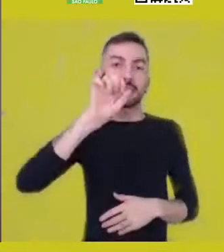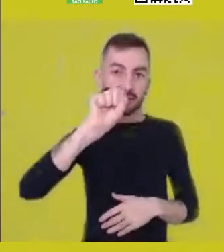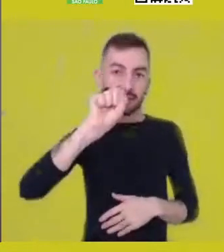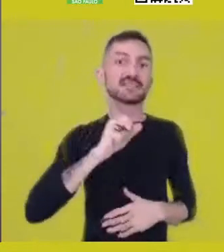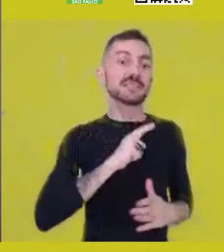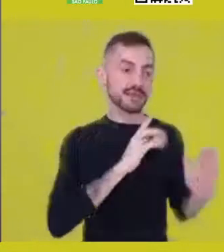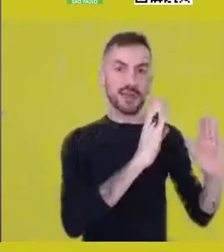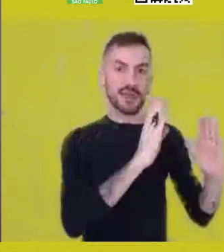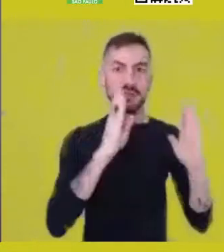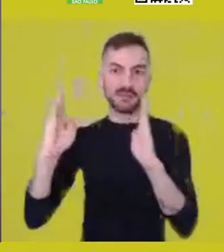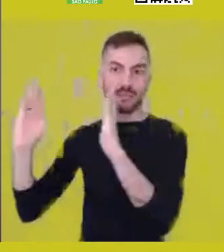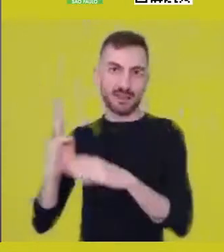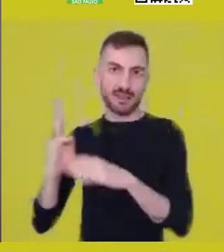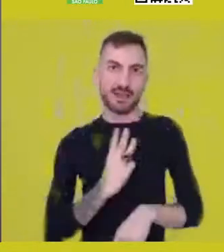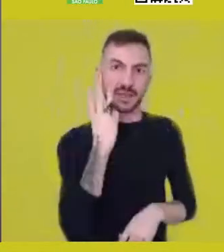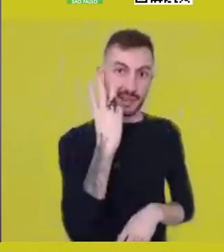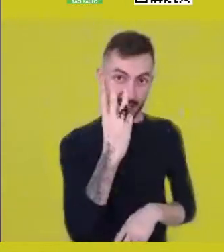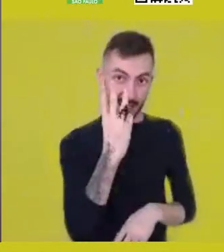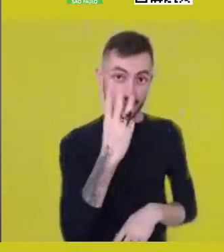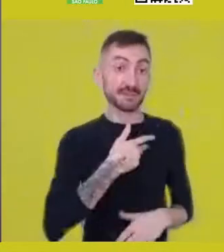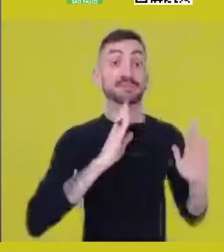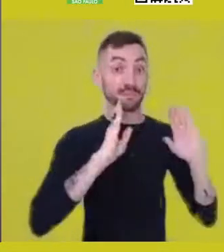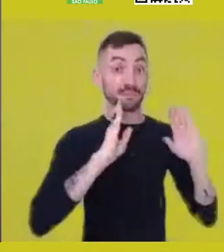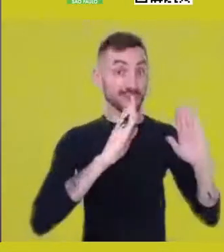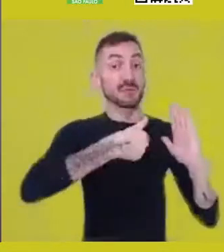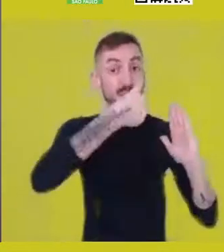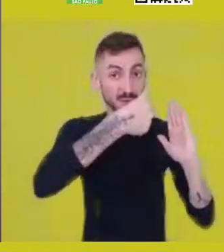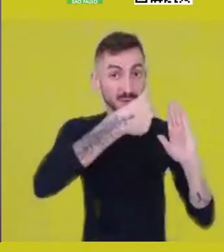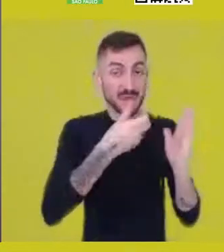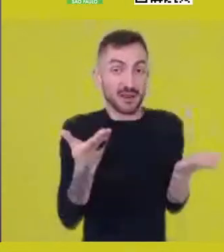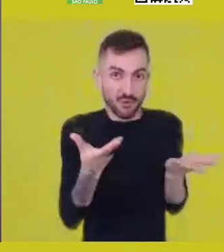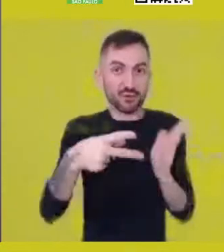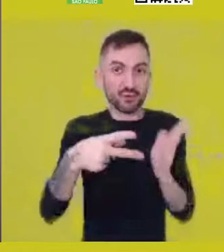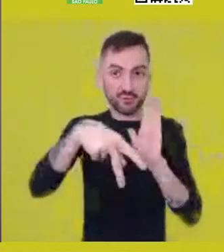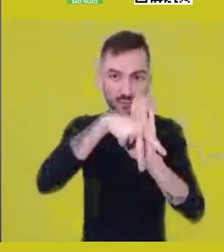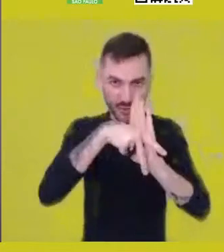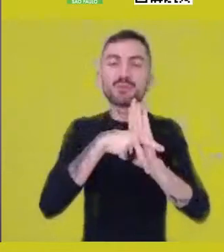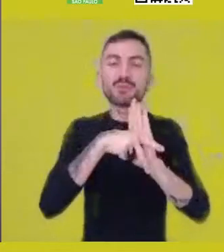the first is this one, which today’s meeting is part of, Opening the Yards,